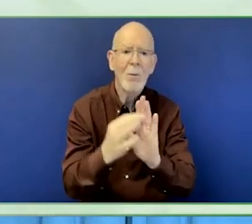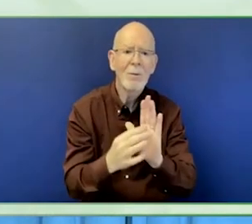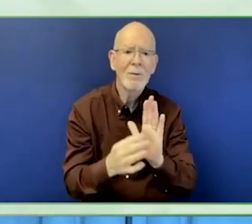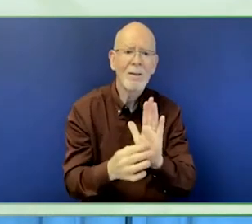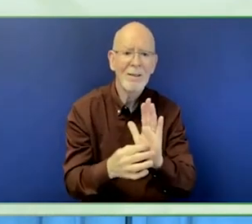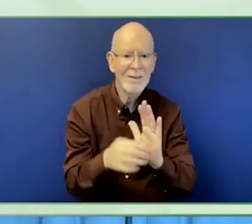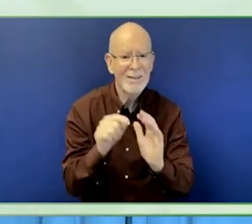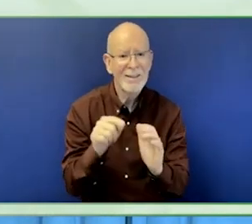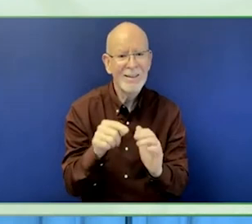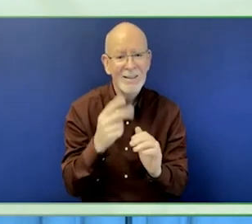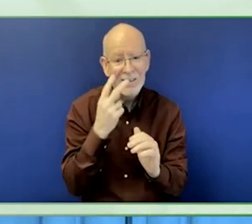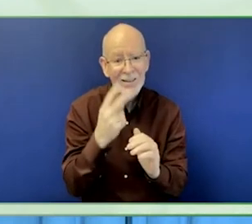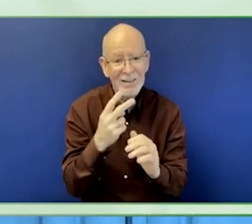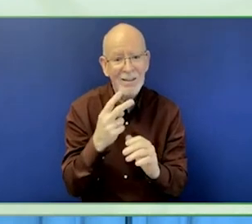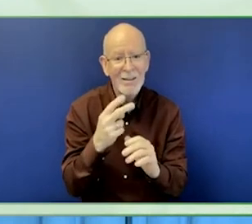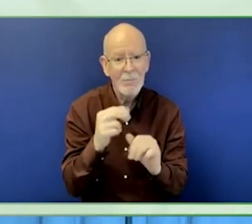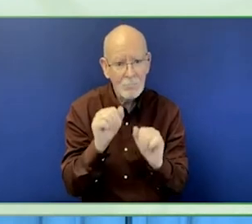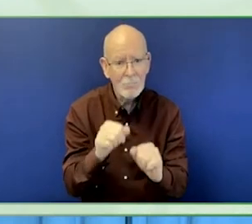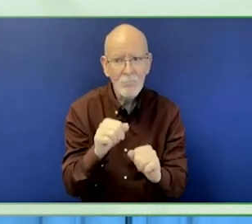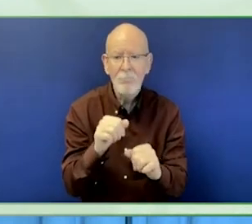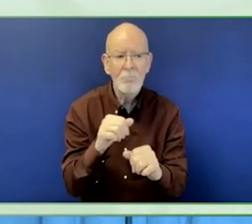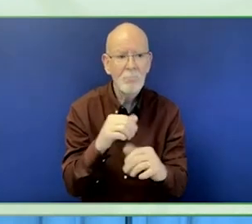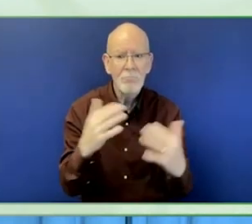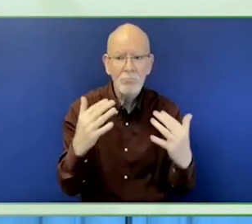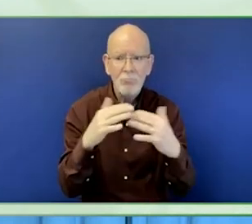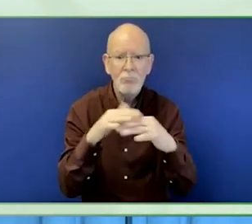targets and regularly reviews disability grantmaking.